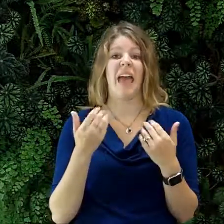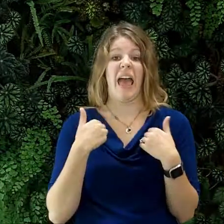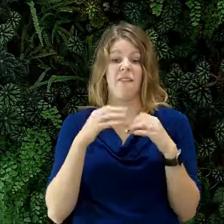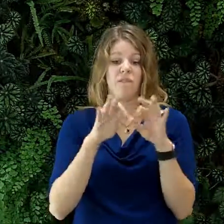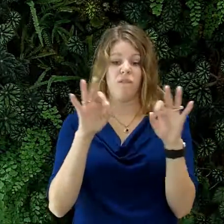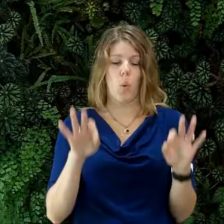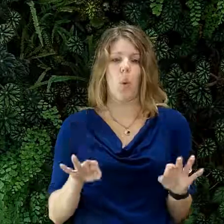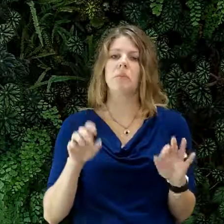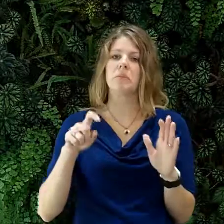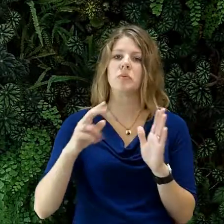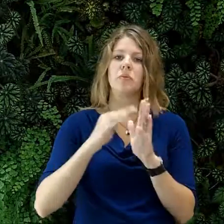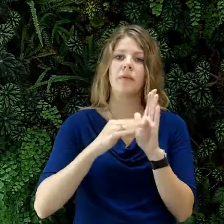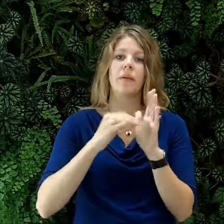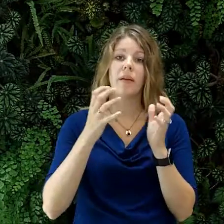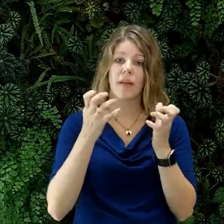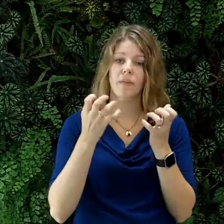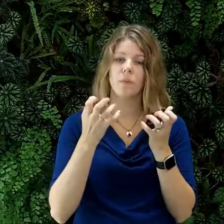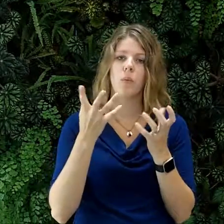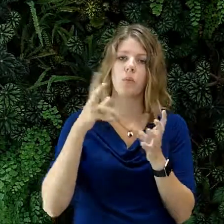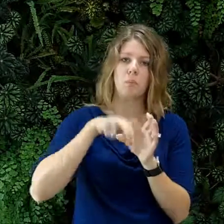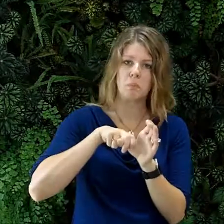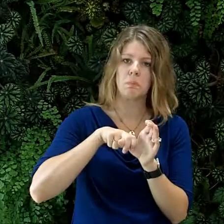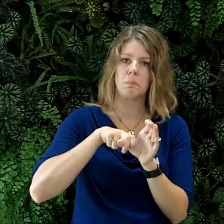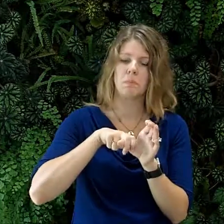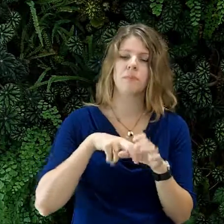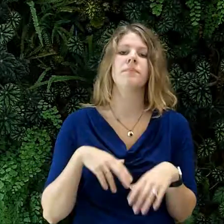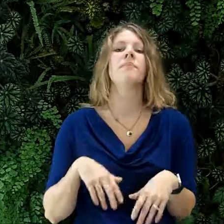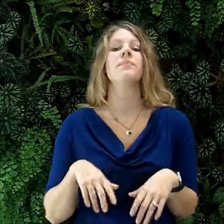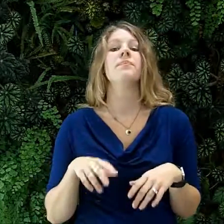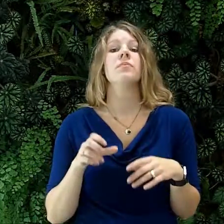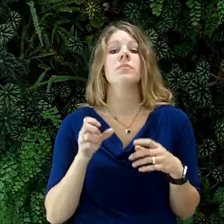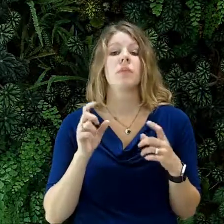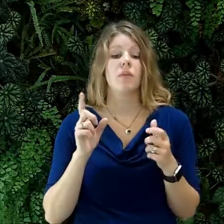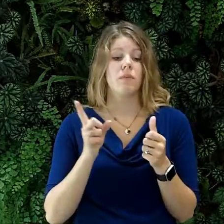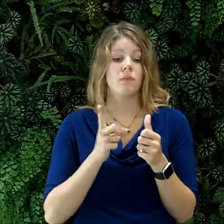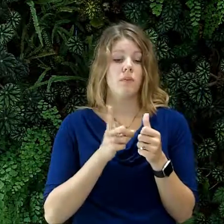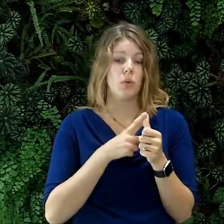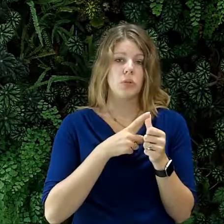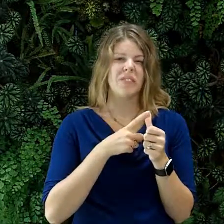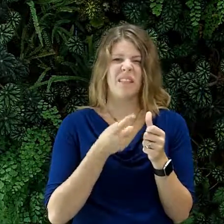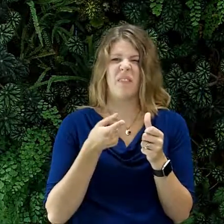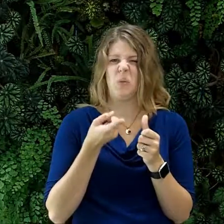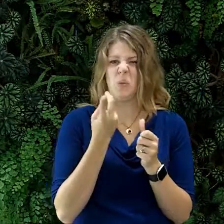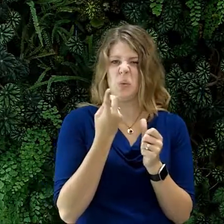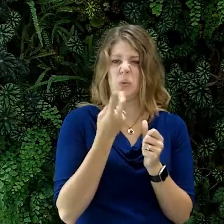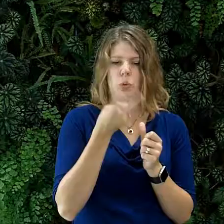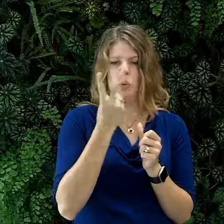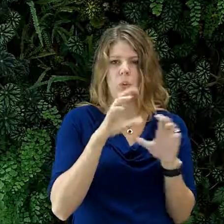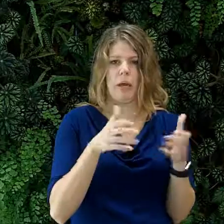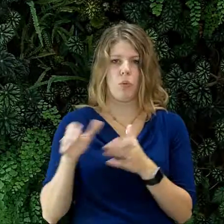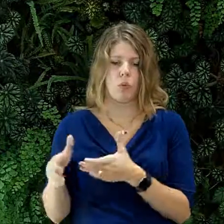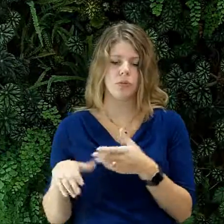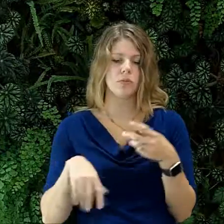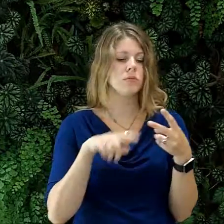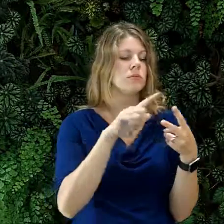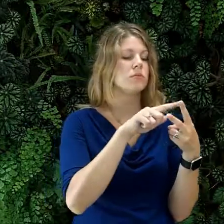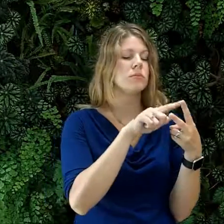If you would like to be involved, there is a form that you need to fill out. First, I would like to explain the two categories of exhibitors.